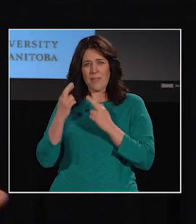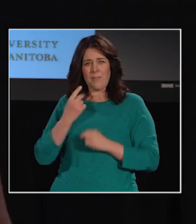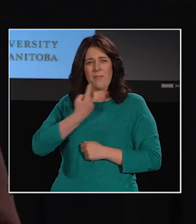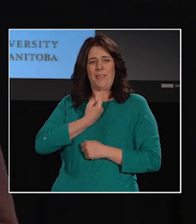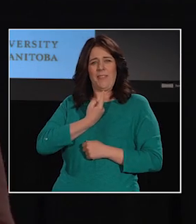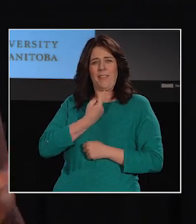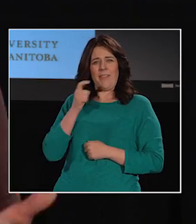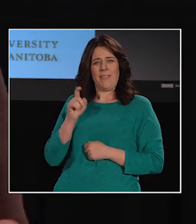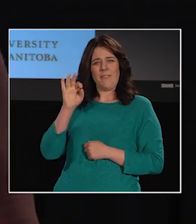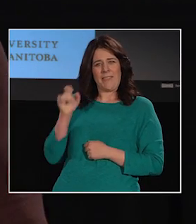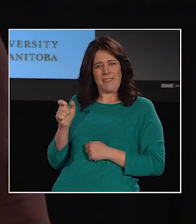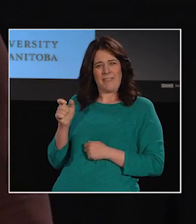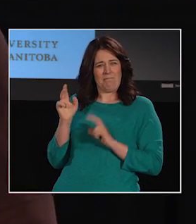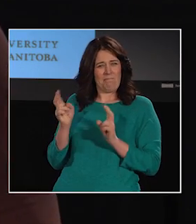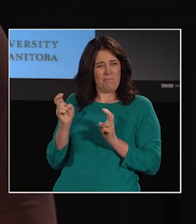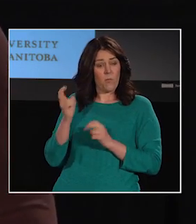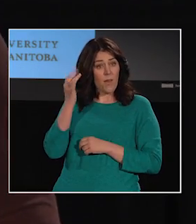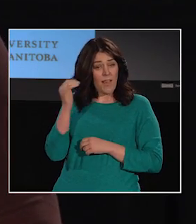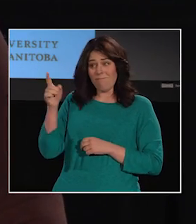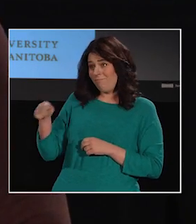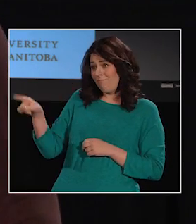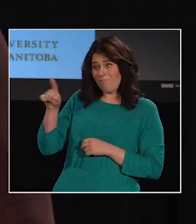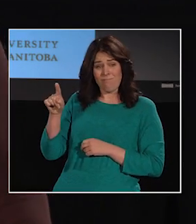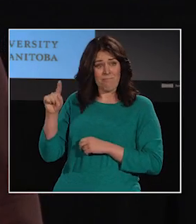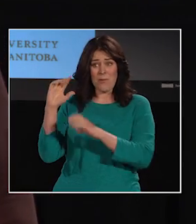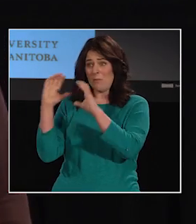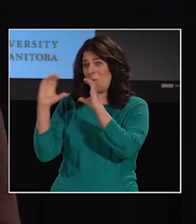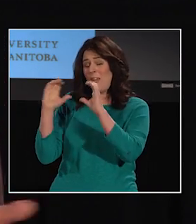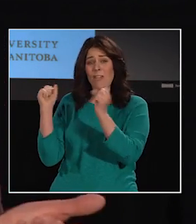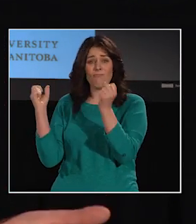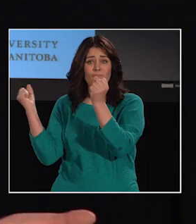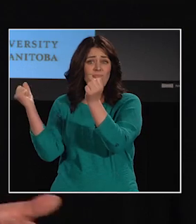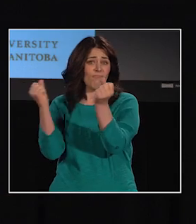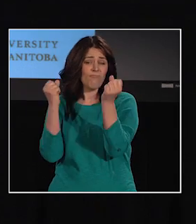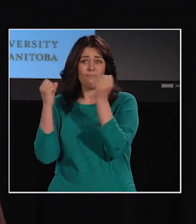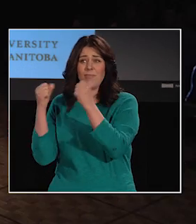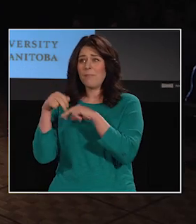because everyone there was communicating extremely effectively through sign language.